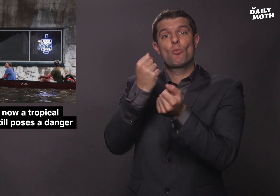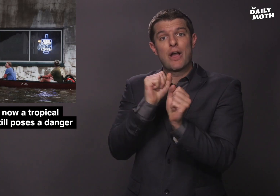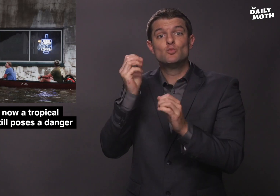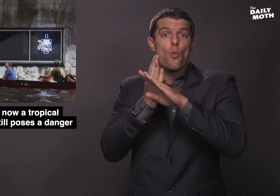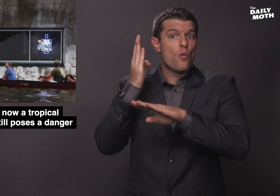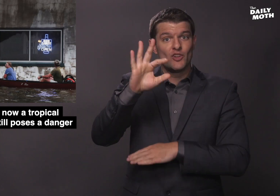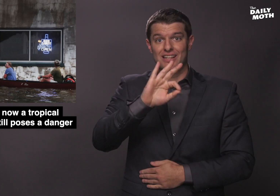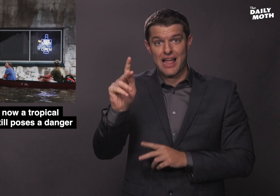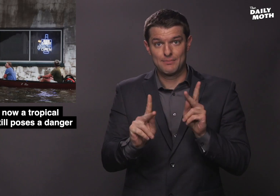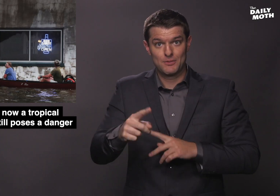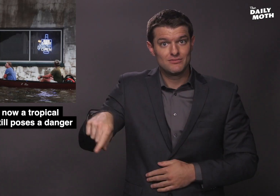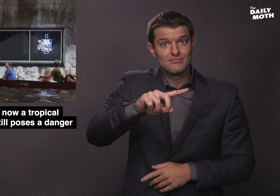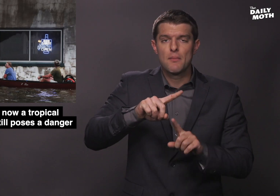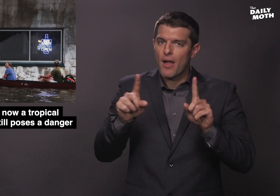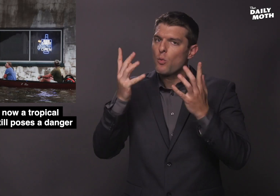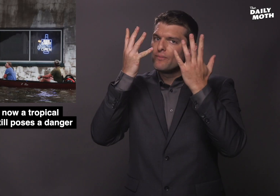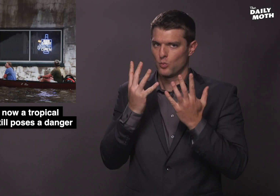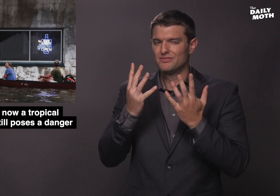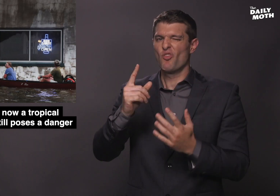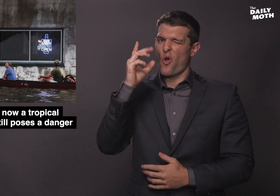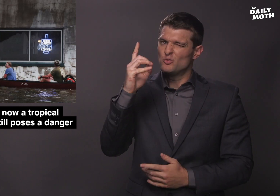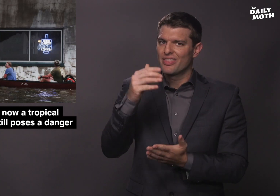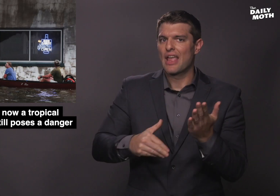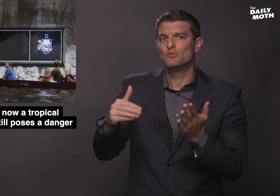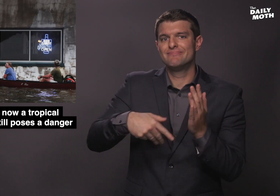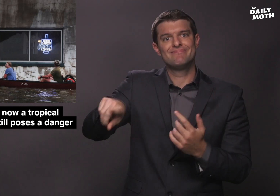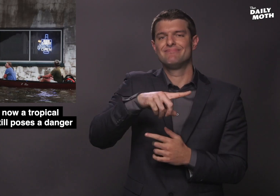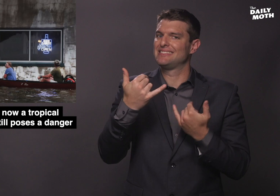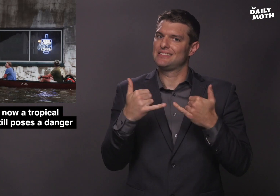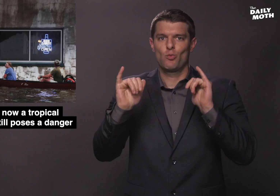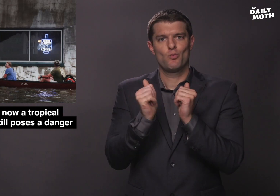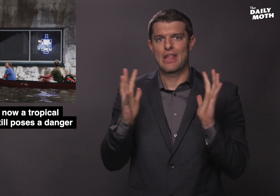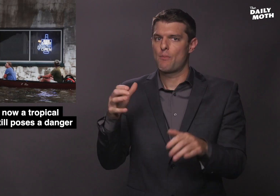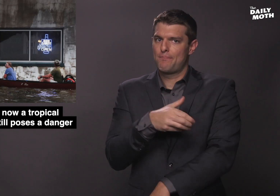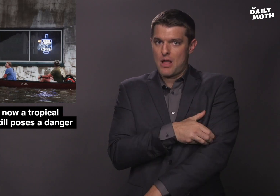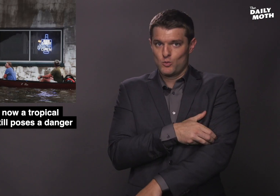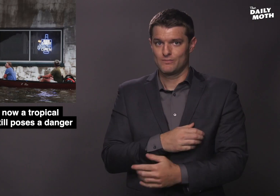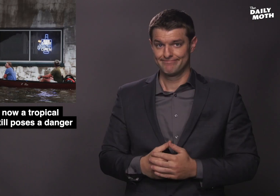that over 90 people were rescued, and hundreds of thousands were without power.